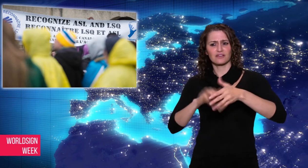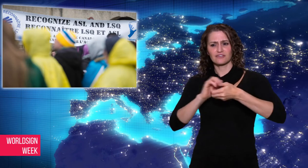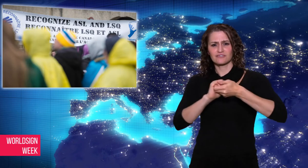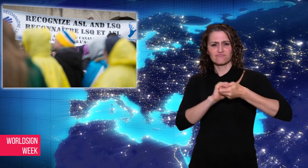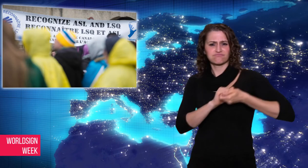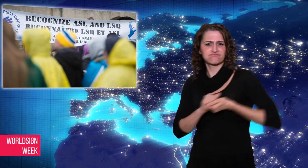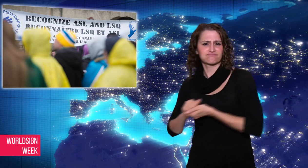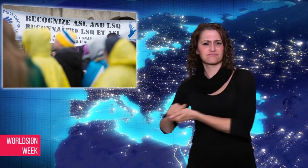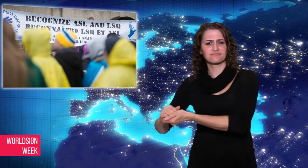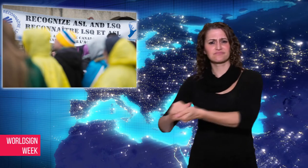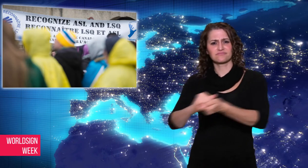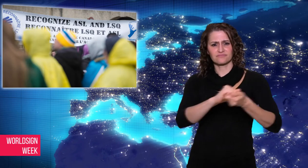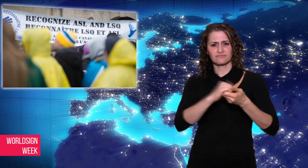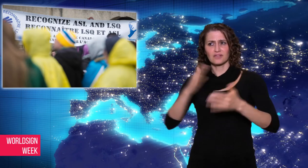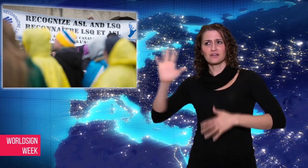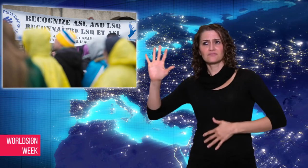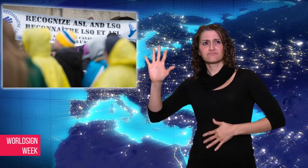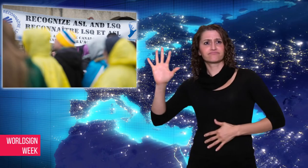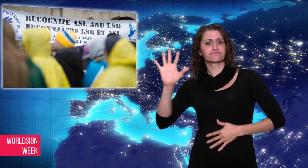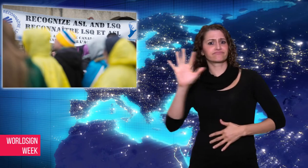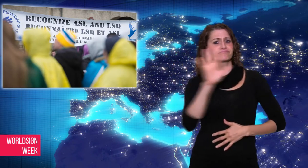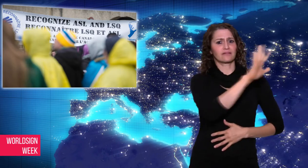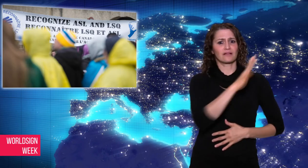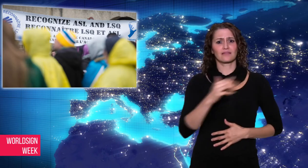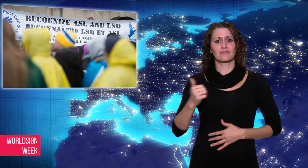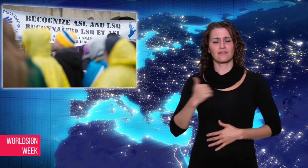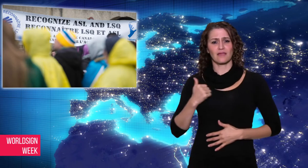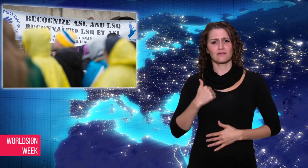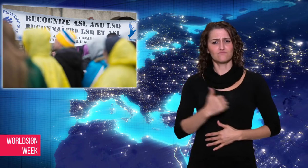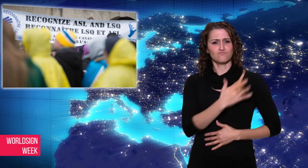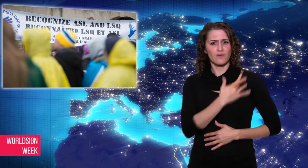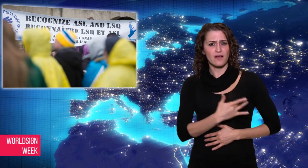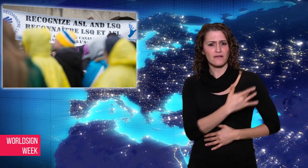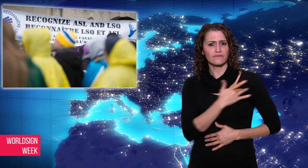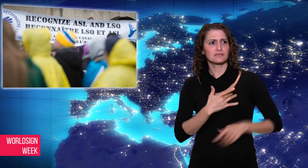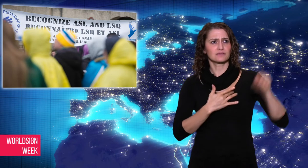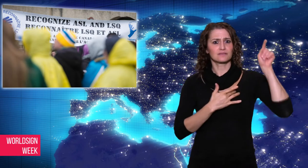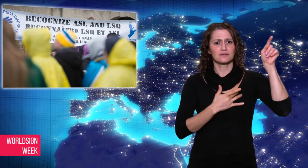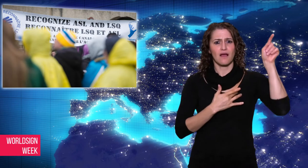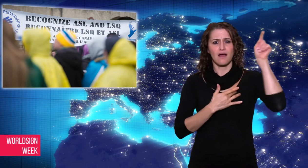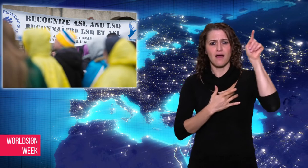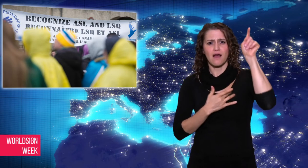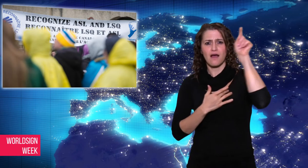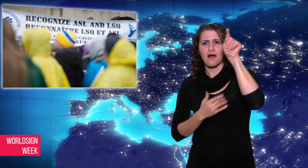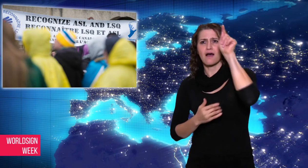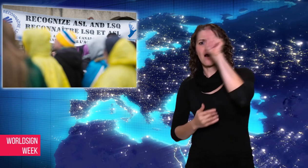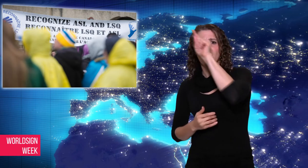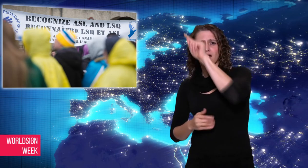the country over the weekend to